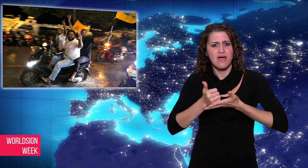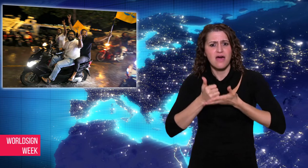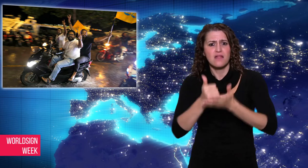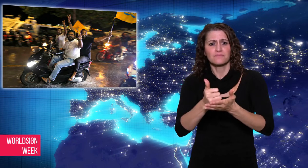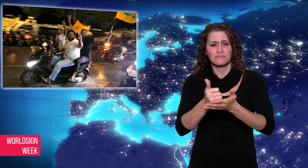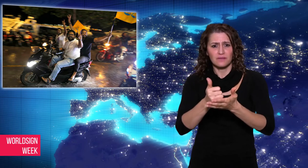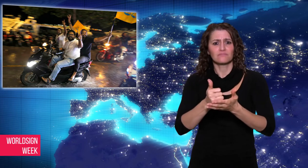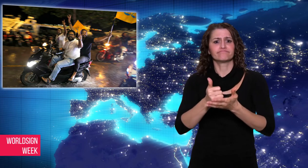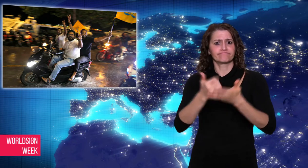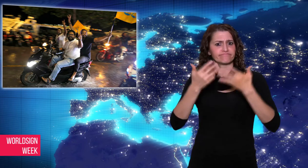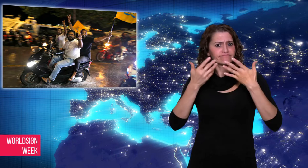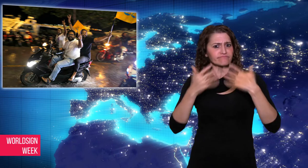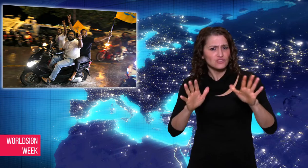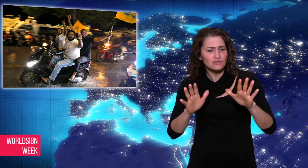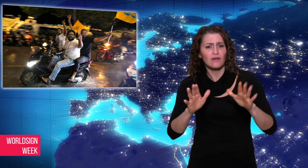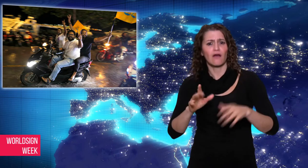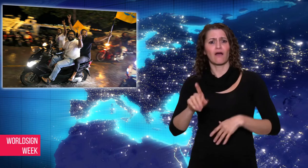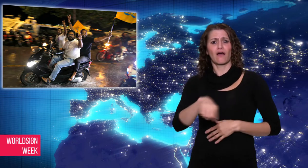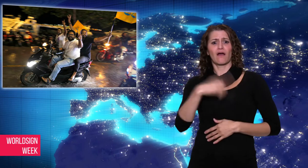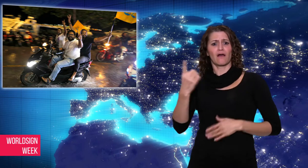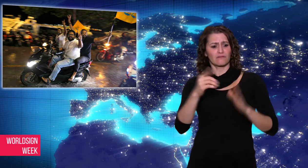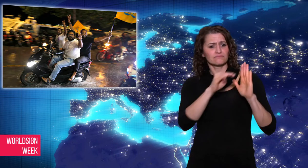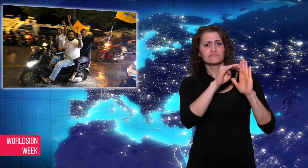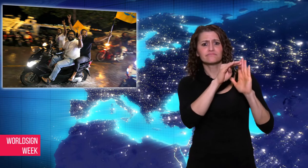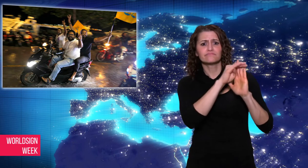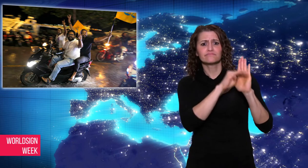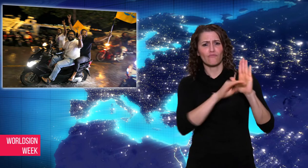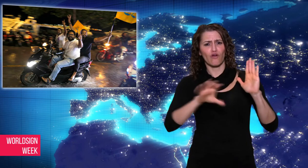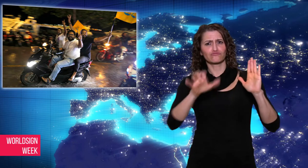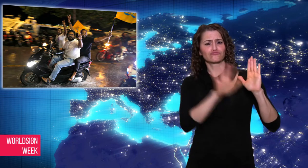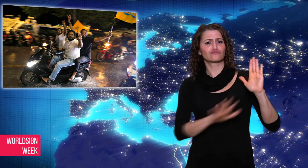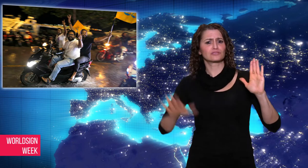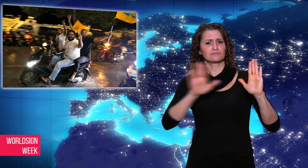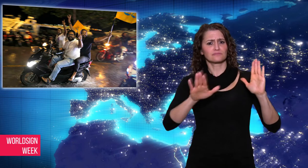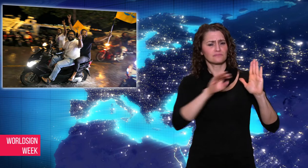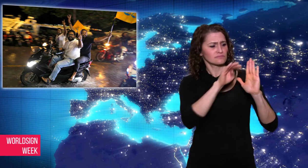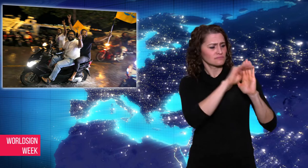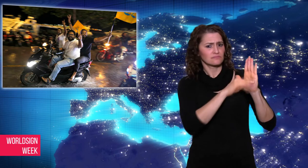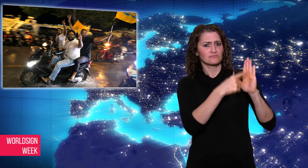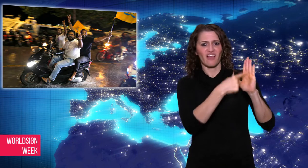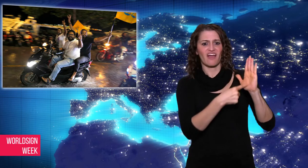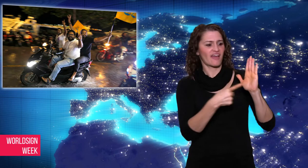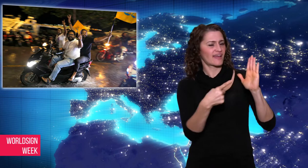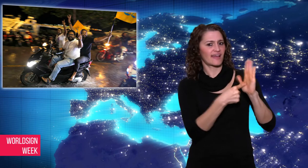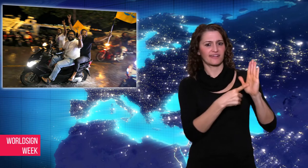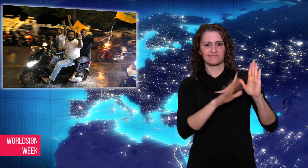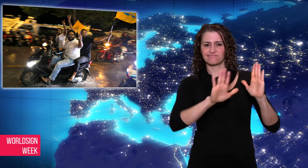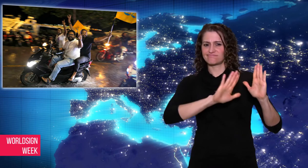declared, the constitution was